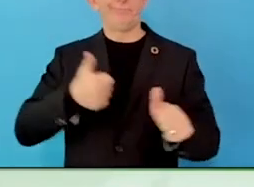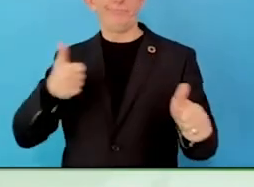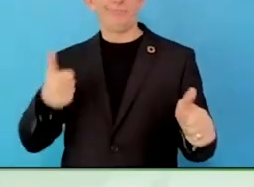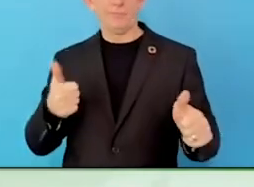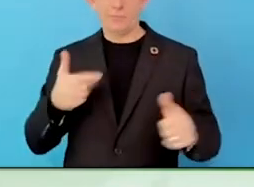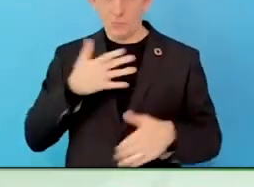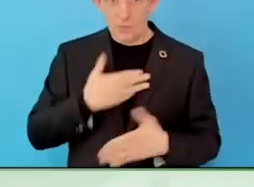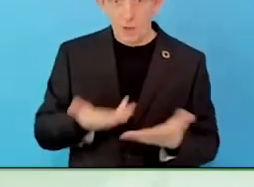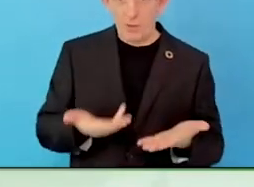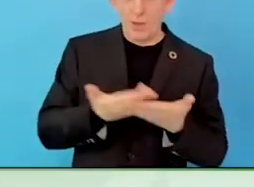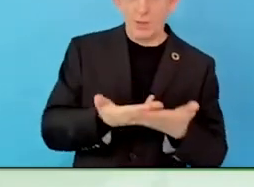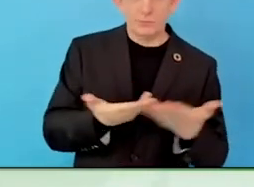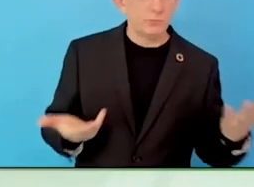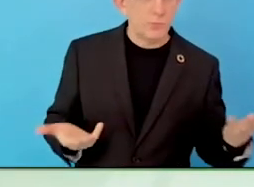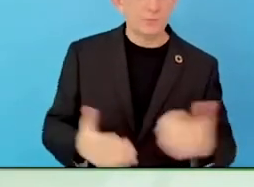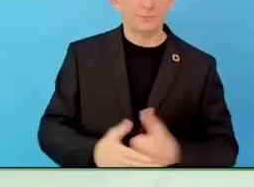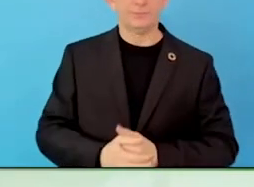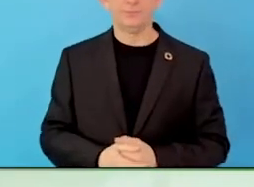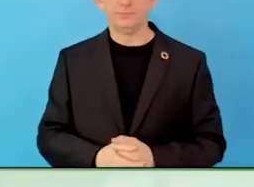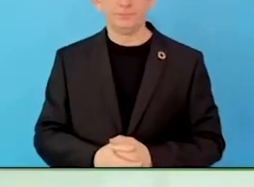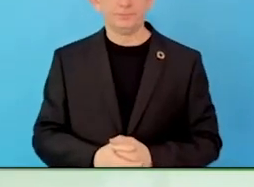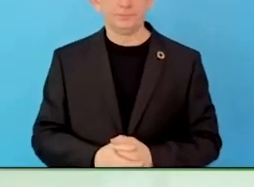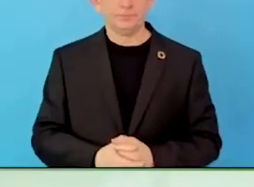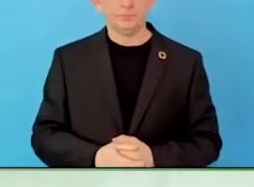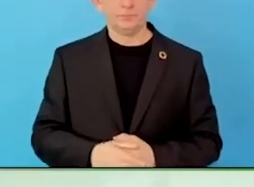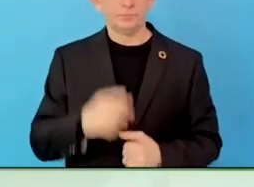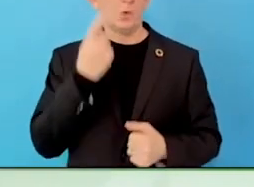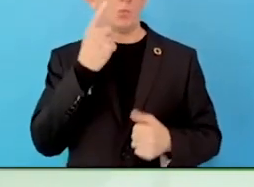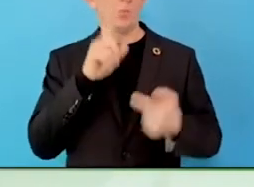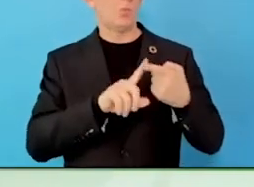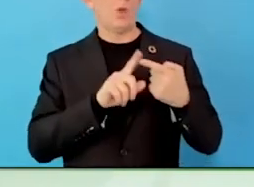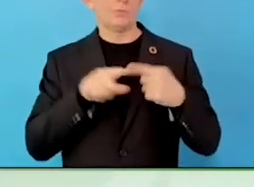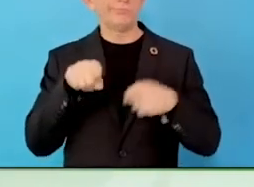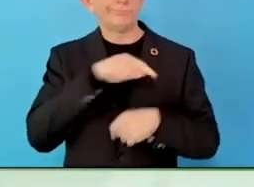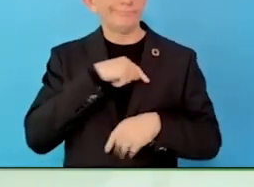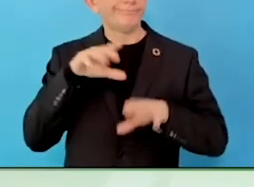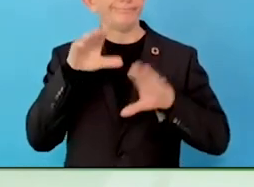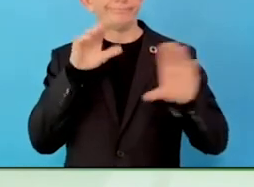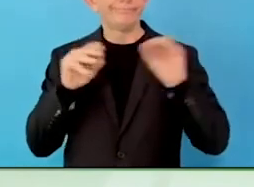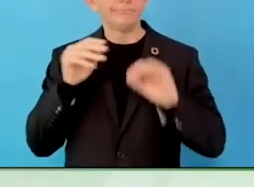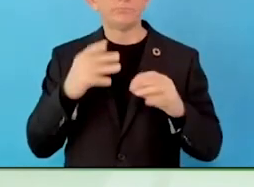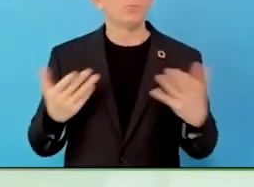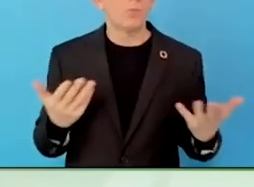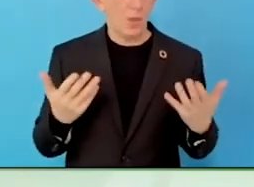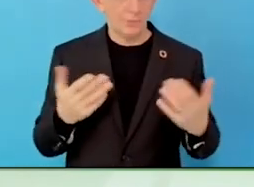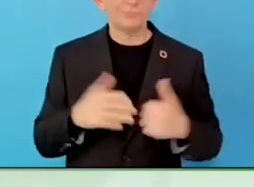and happen today than it was 10 years ago. There is still a lot of things that need to be done.